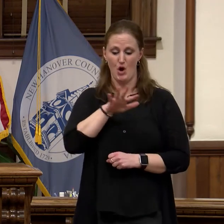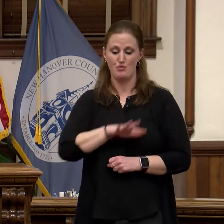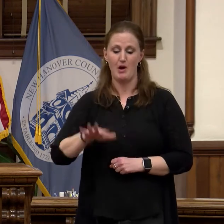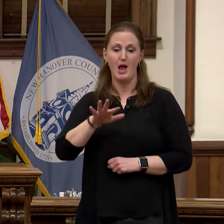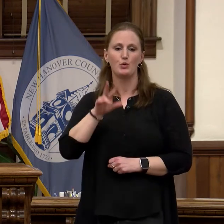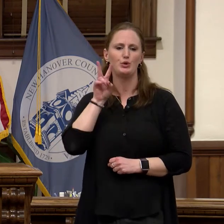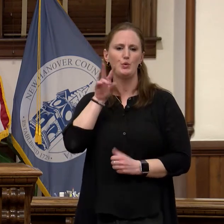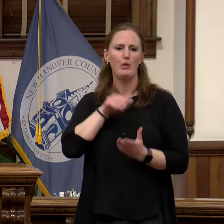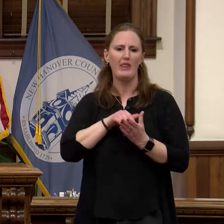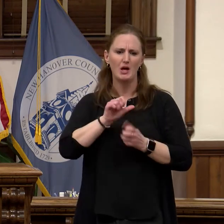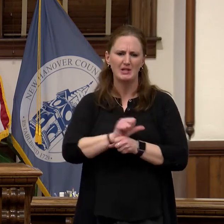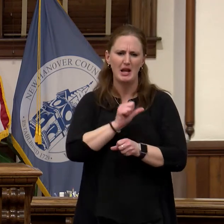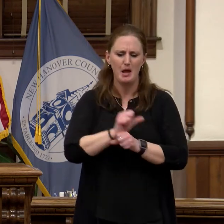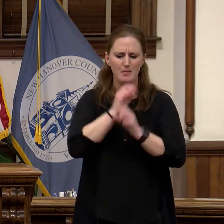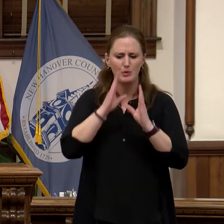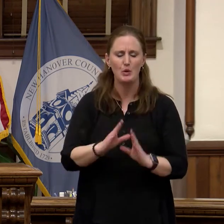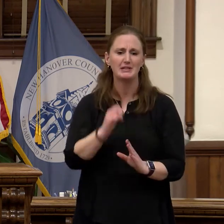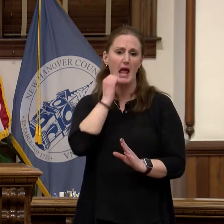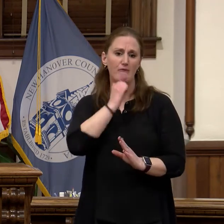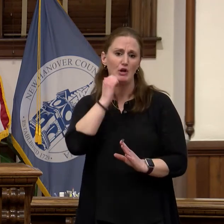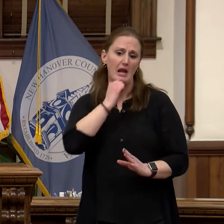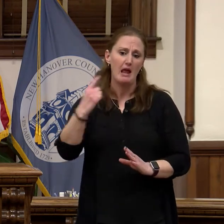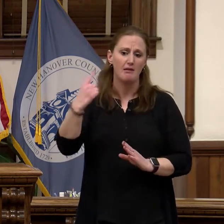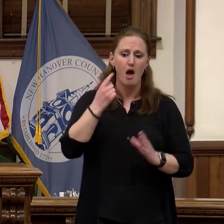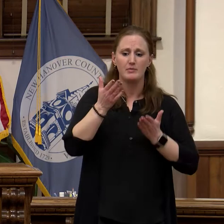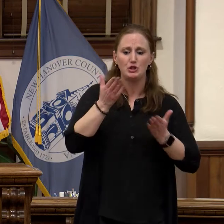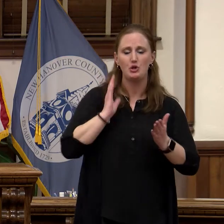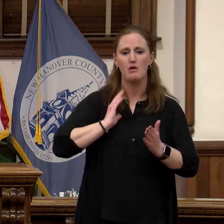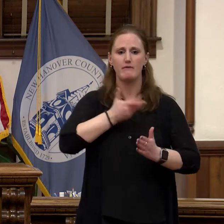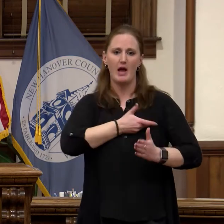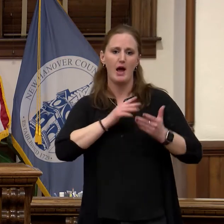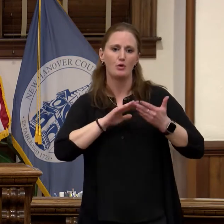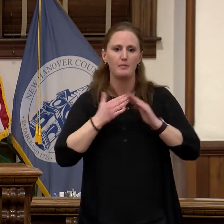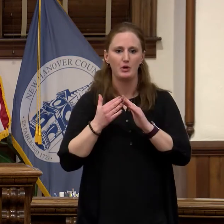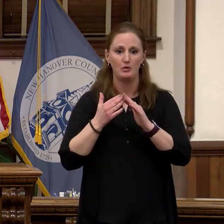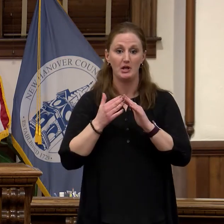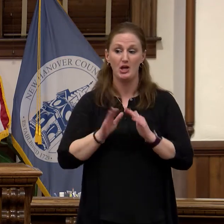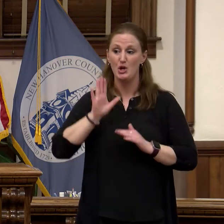day serve our community in big and small ways, your work is making a difference,